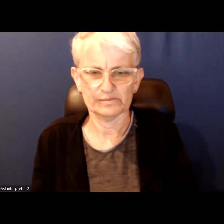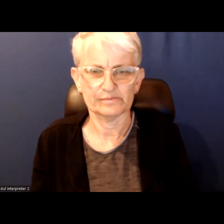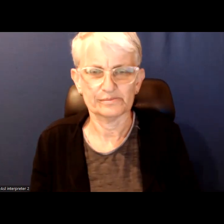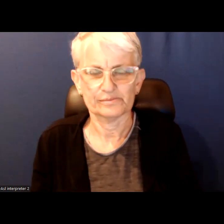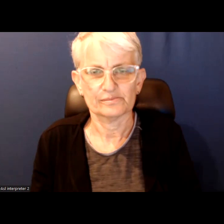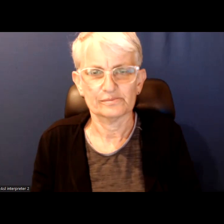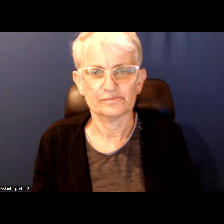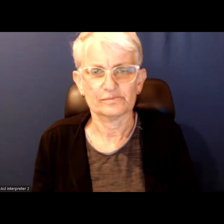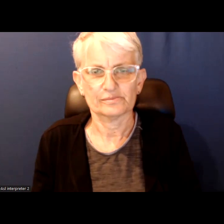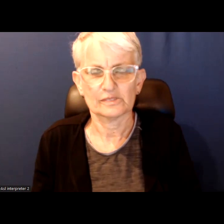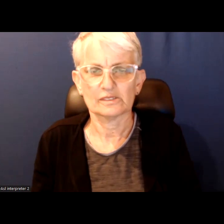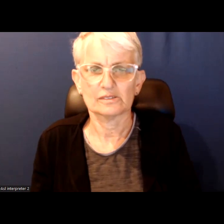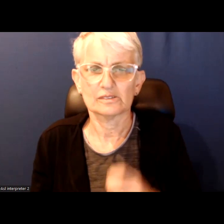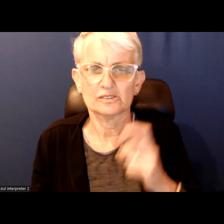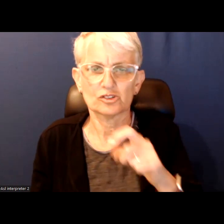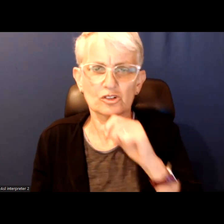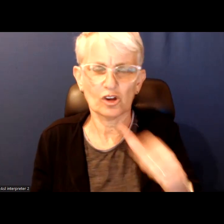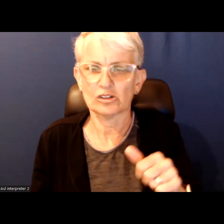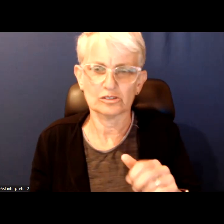should not abuse any additional powers they have.